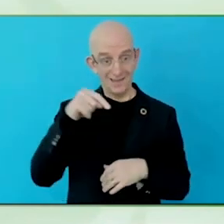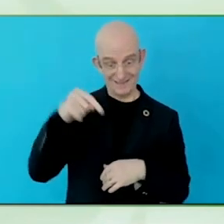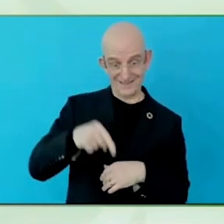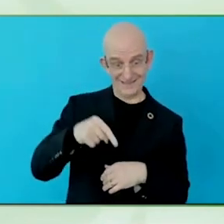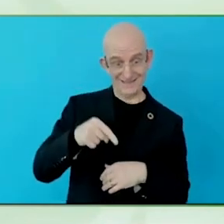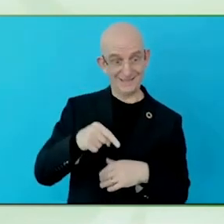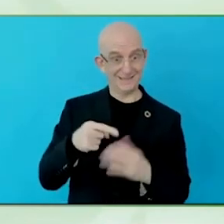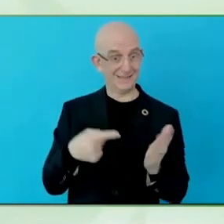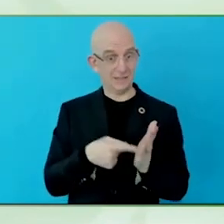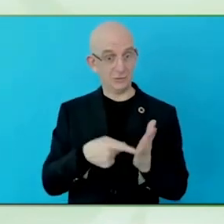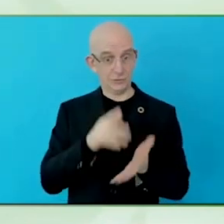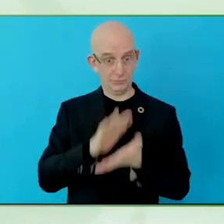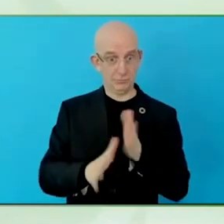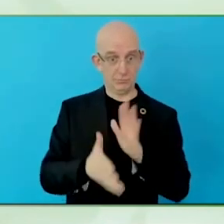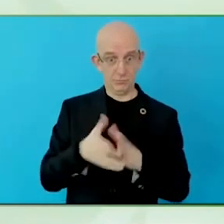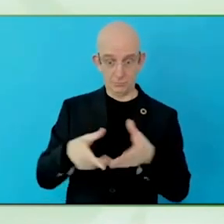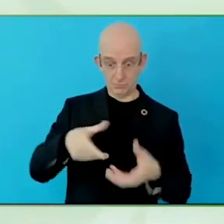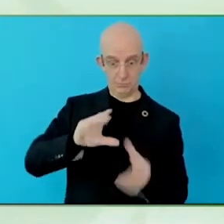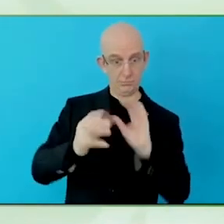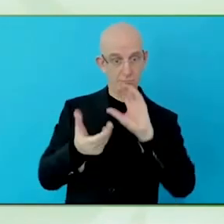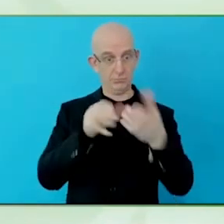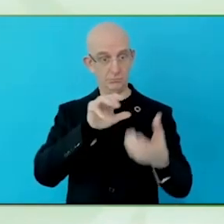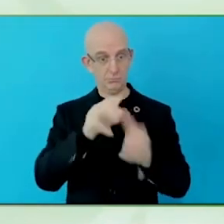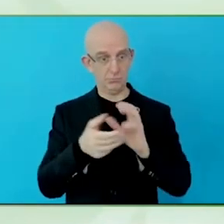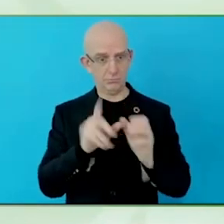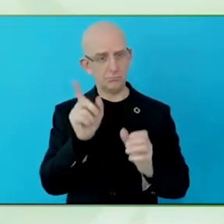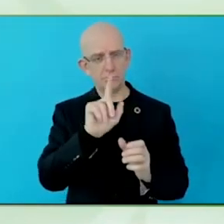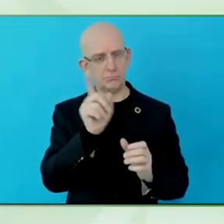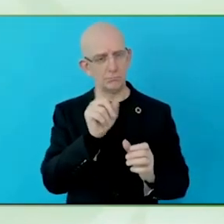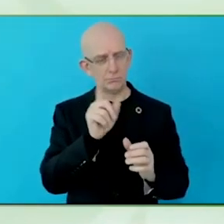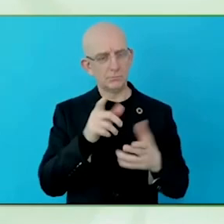technology can enable the access in all aspects.